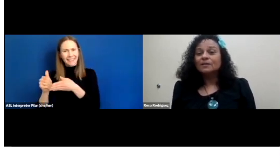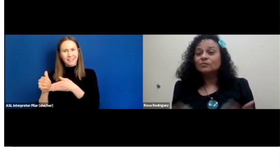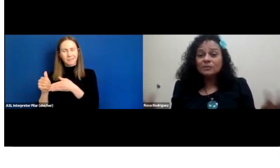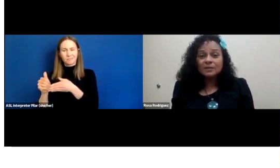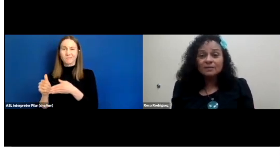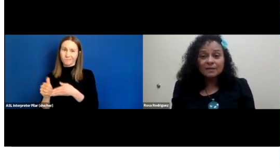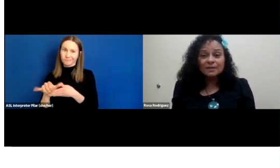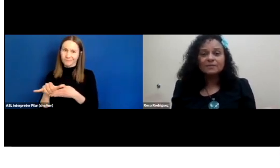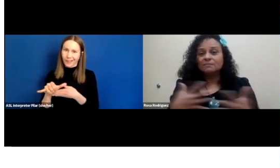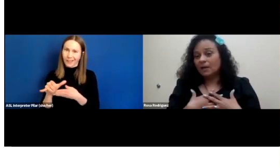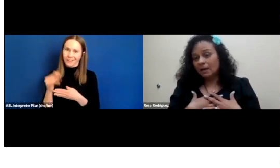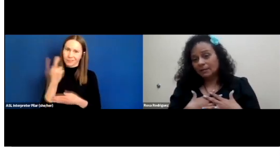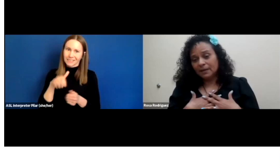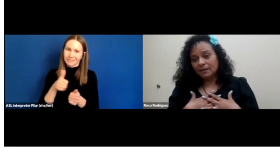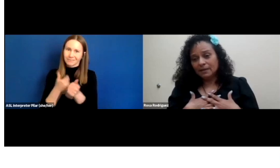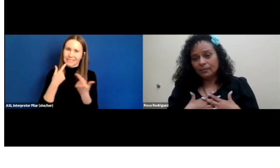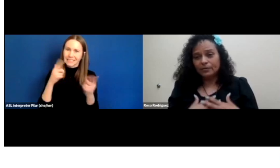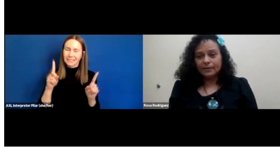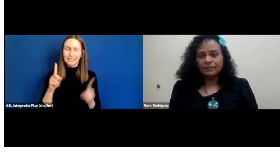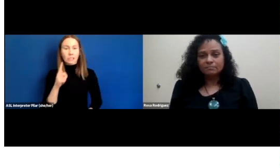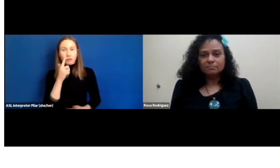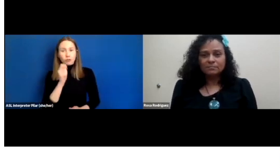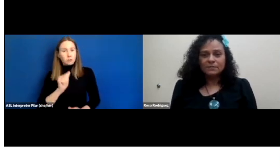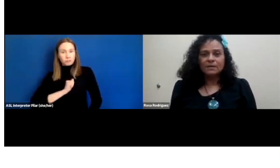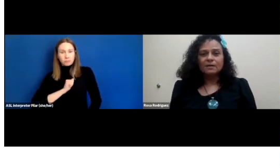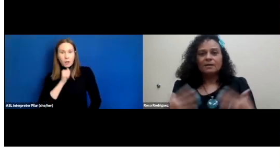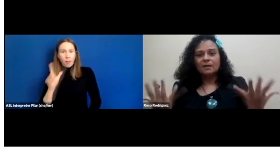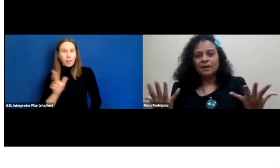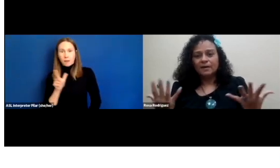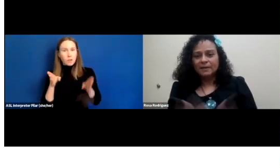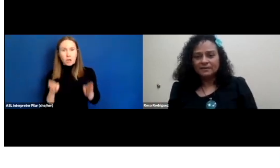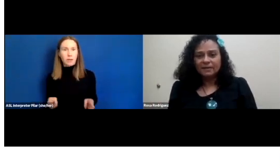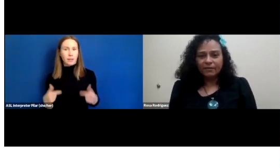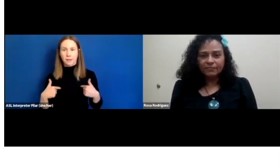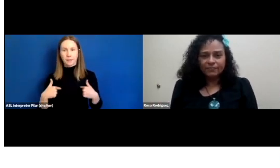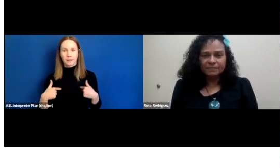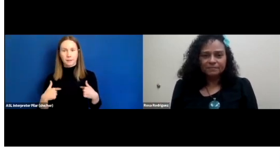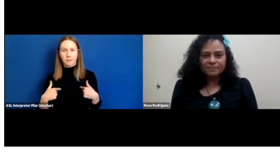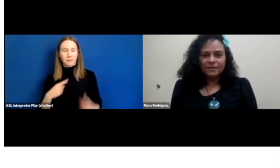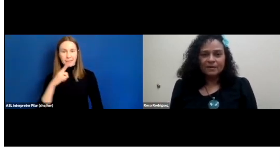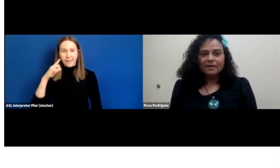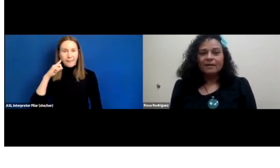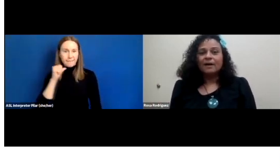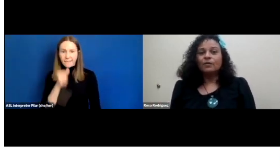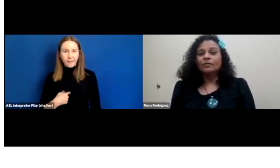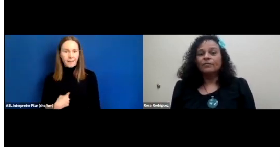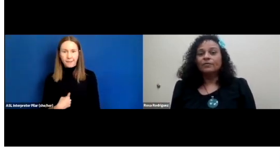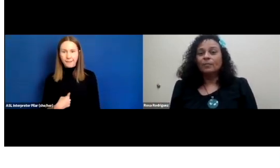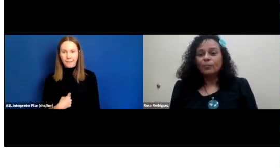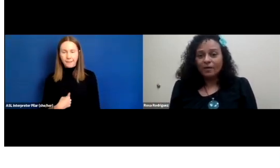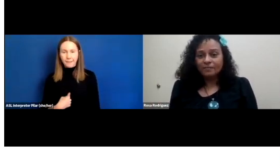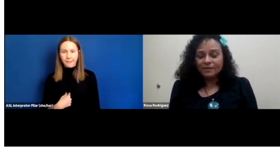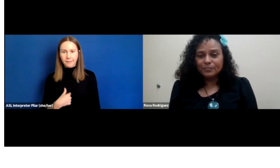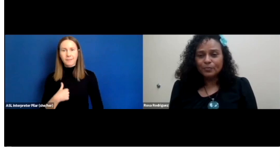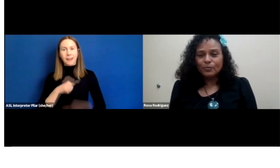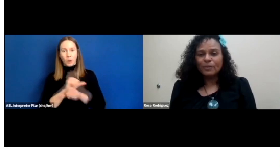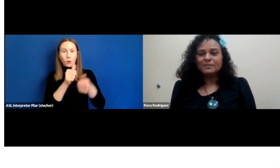The interesting thing is I am not a librarian, I am not deaf, I work for a nonprofit program